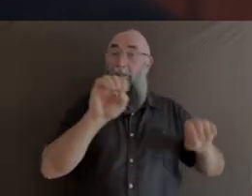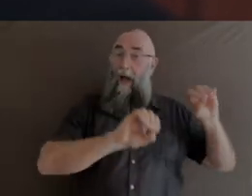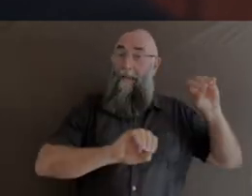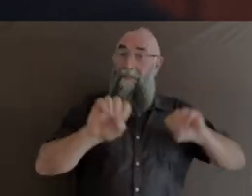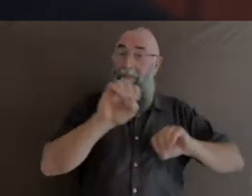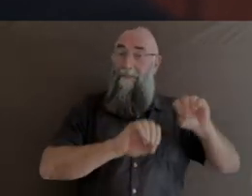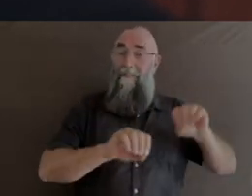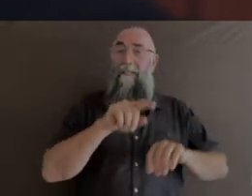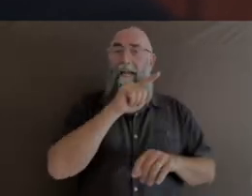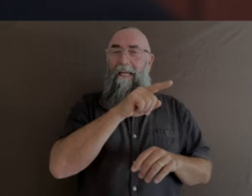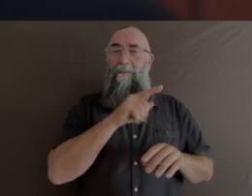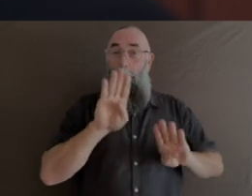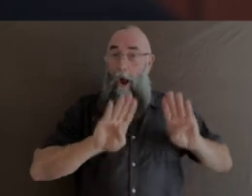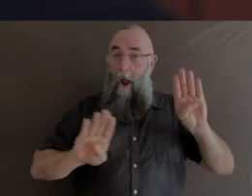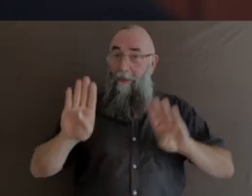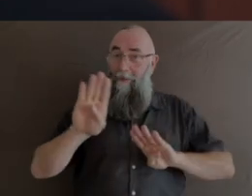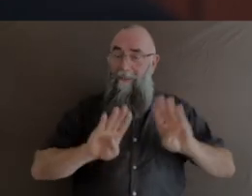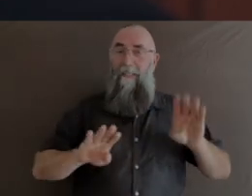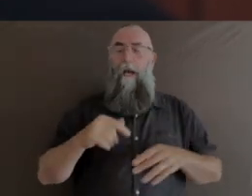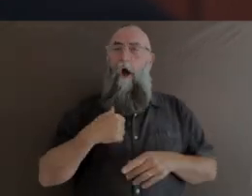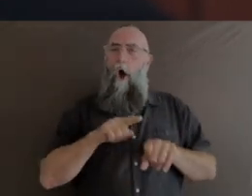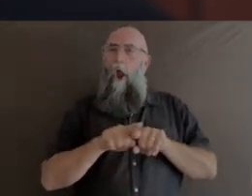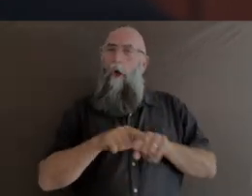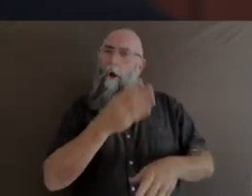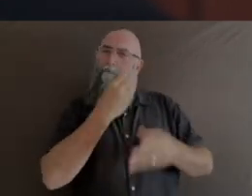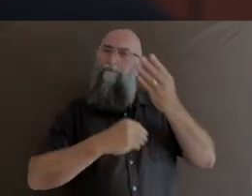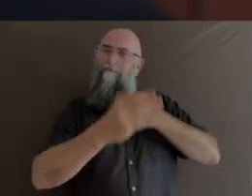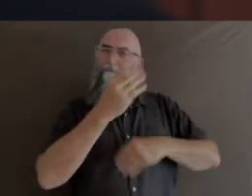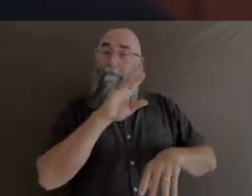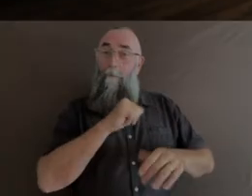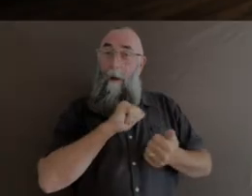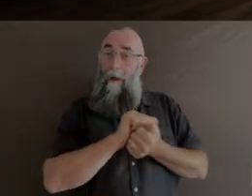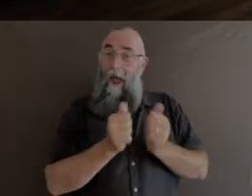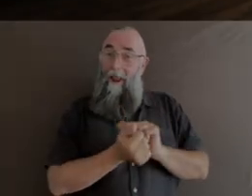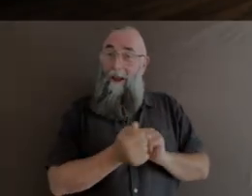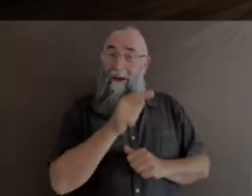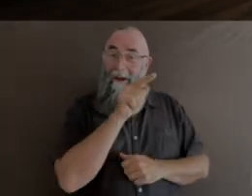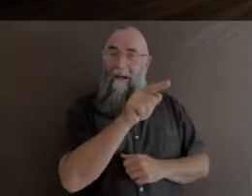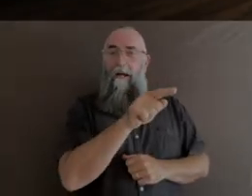And what I've learnt from him is the importance of finding perspective